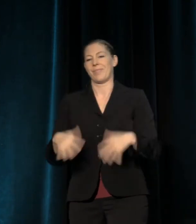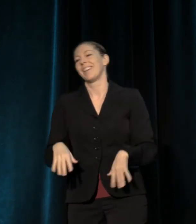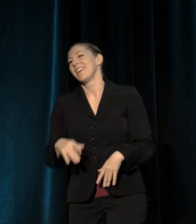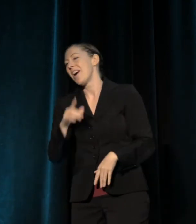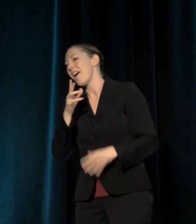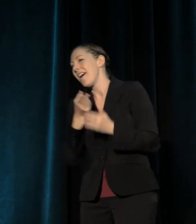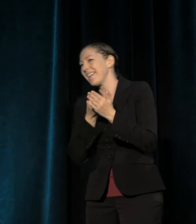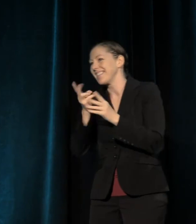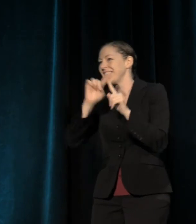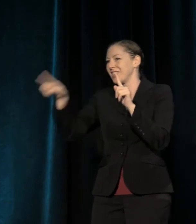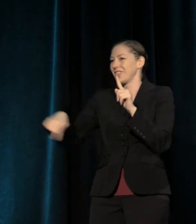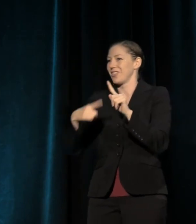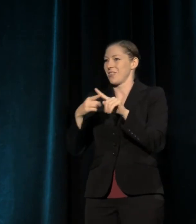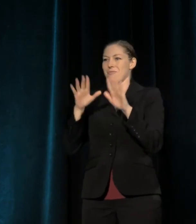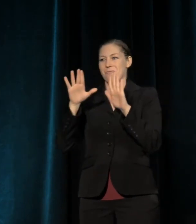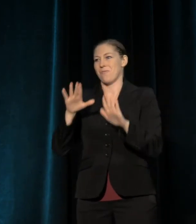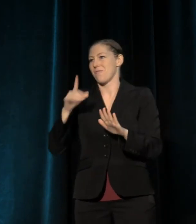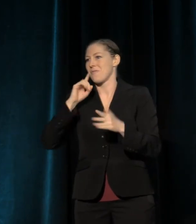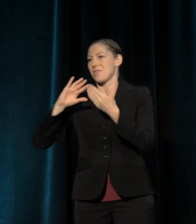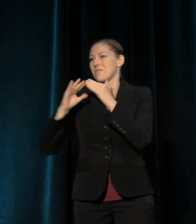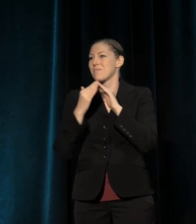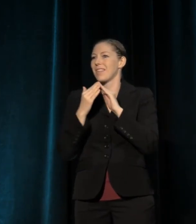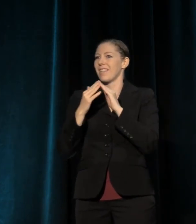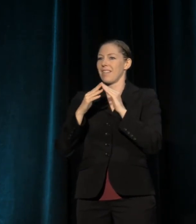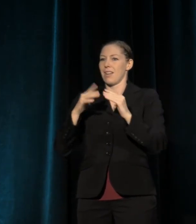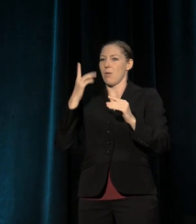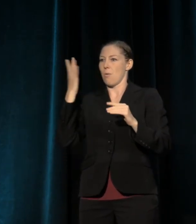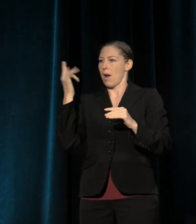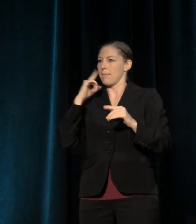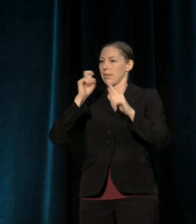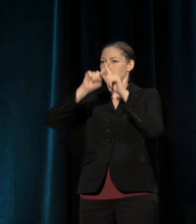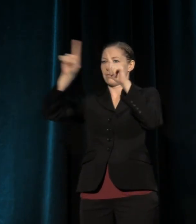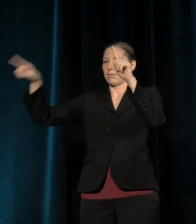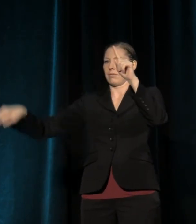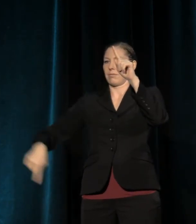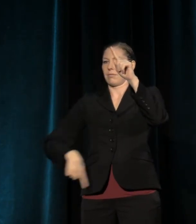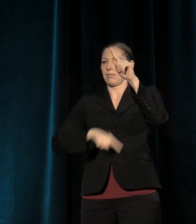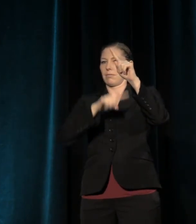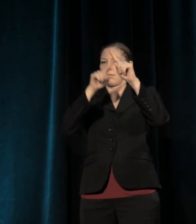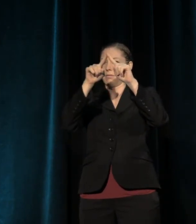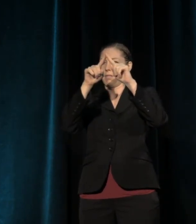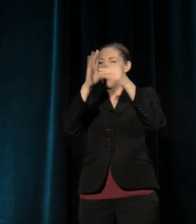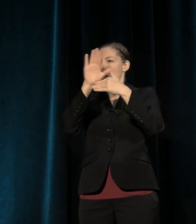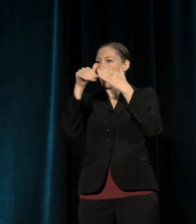In the circle, all points are equidistant from the center. In the circle, we can all see each other.